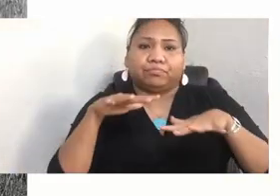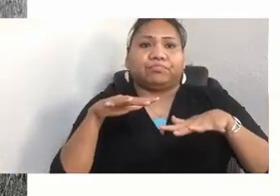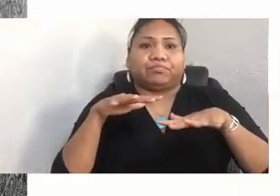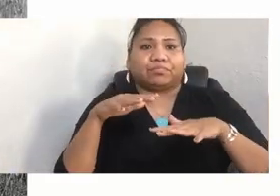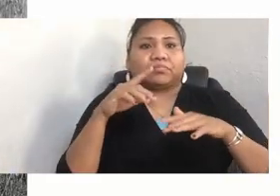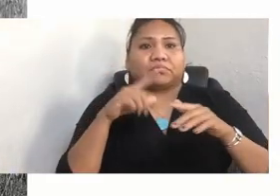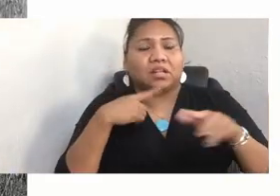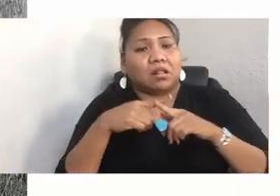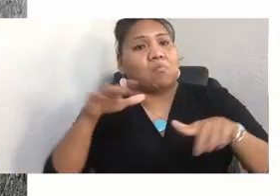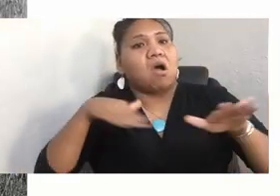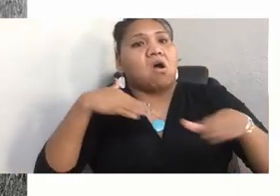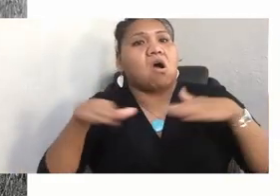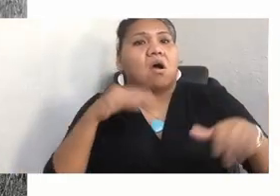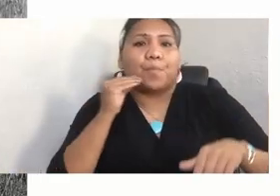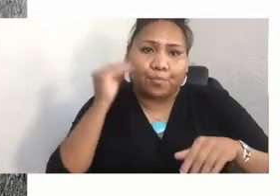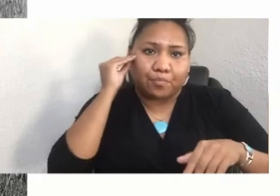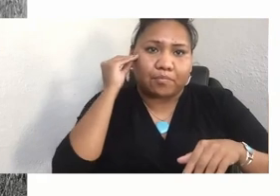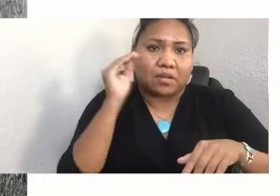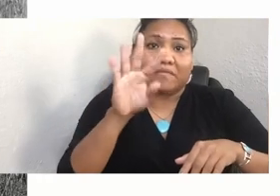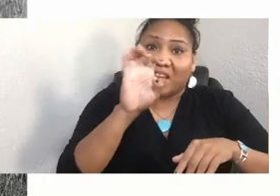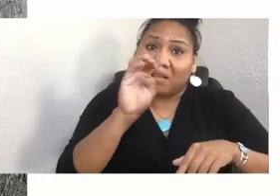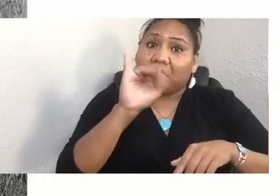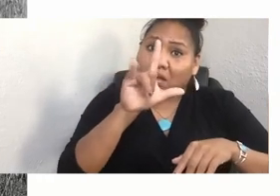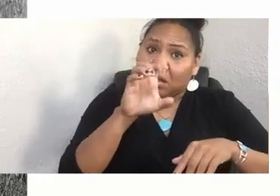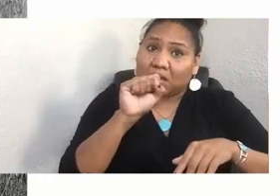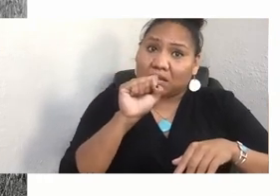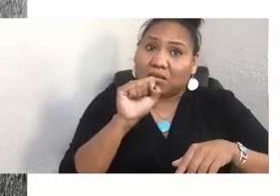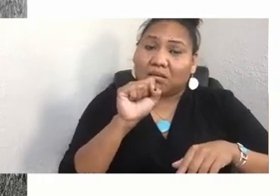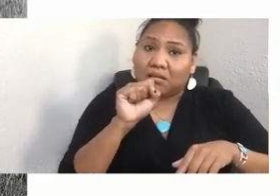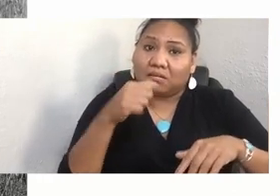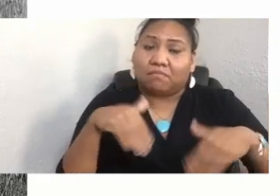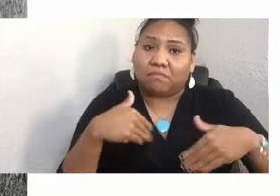And in 2019, the youth dedicated the 2019